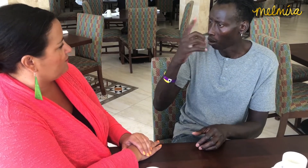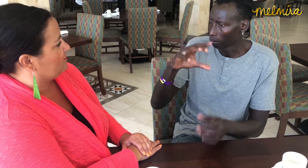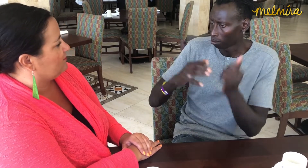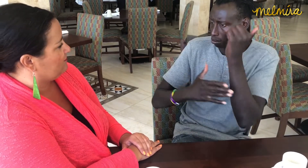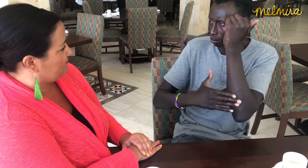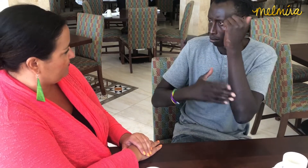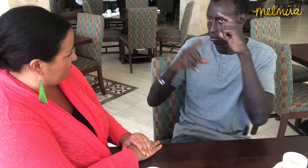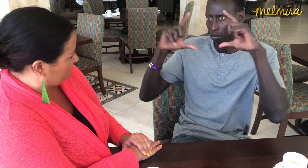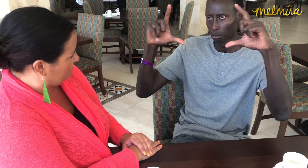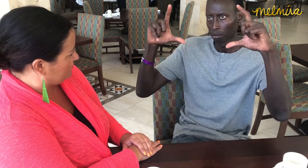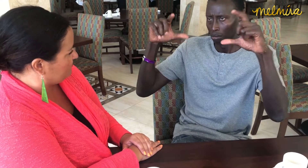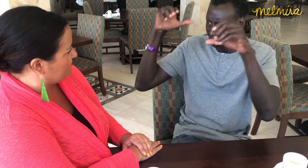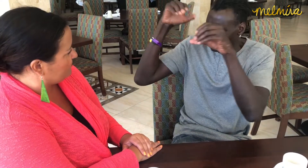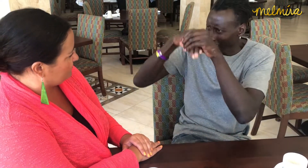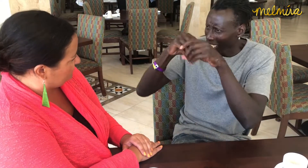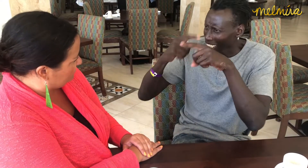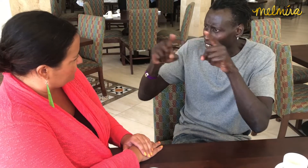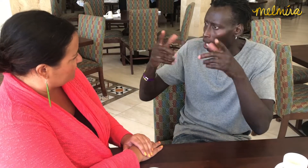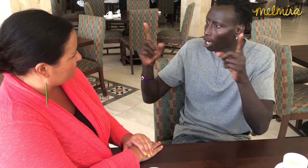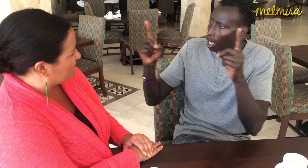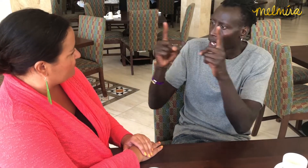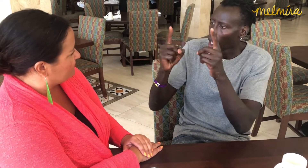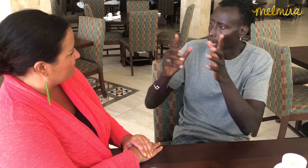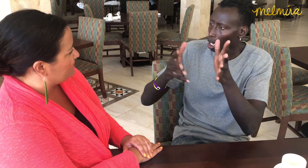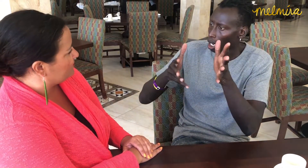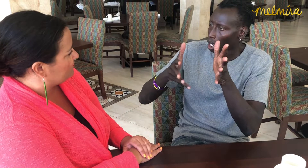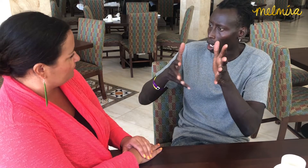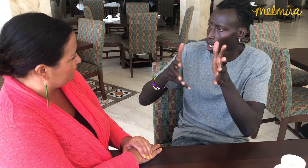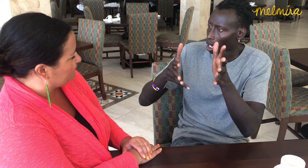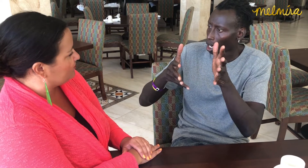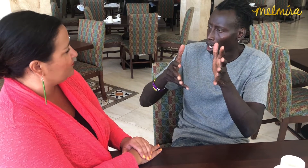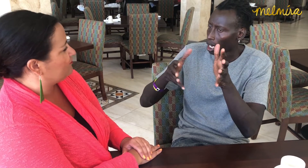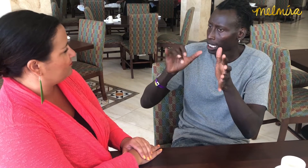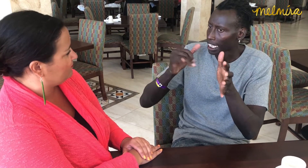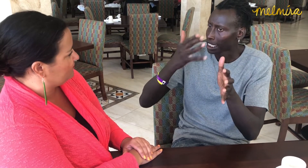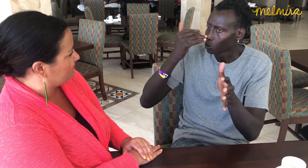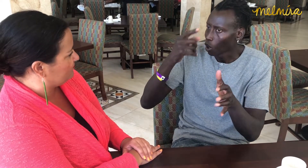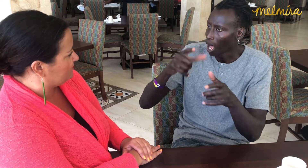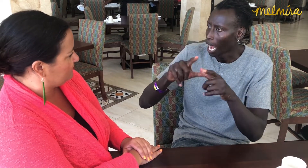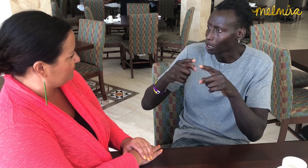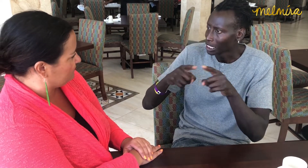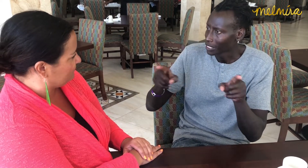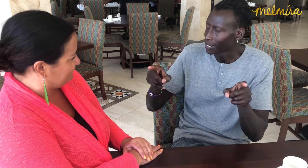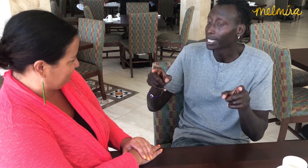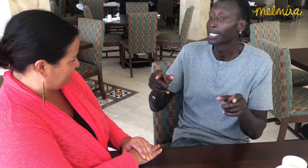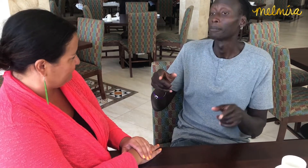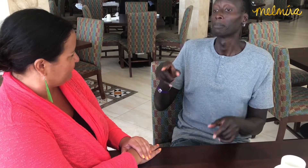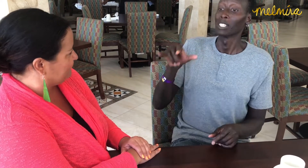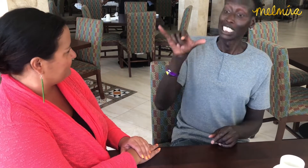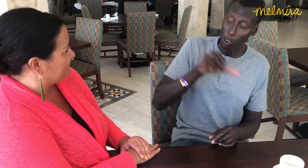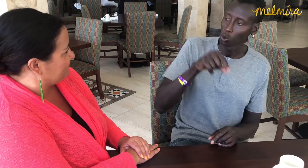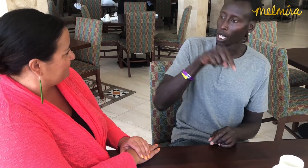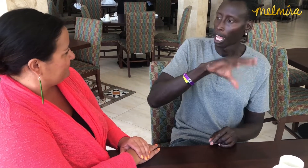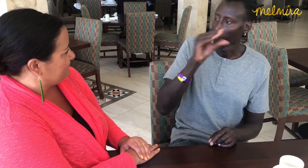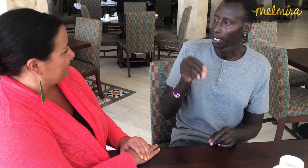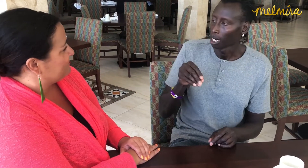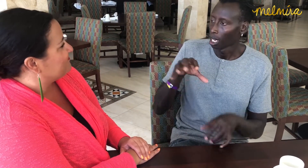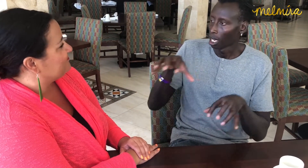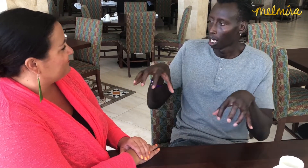difficulties because of differences in language. It's the same for the rest of Africa.